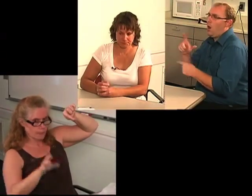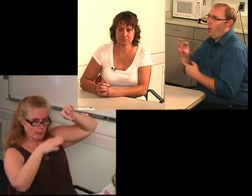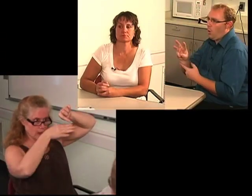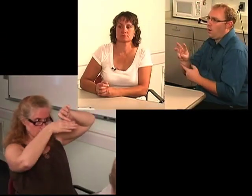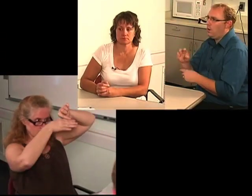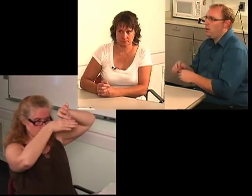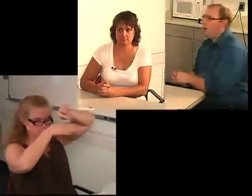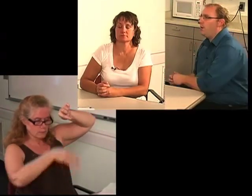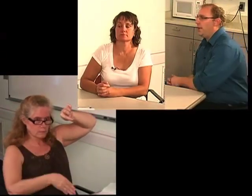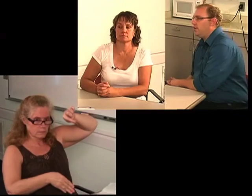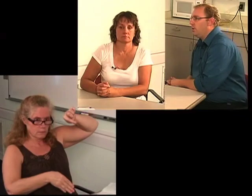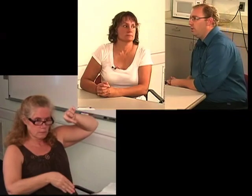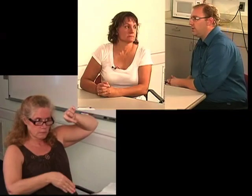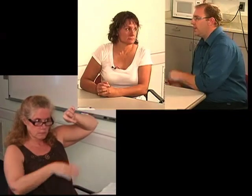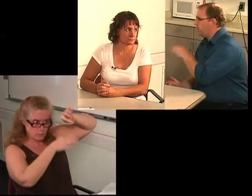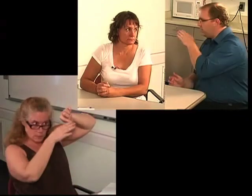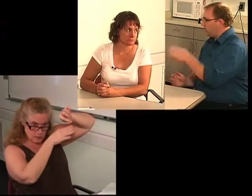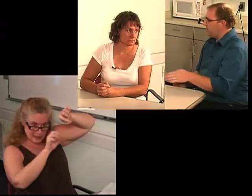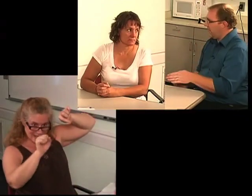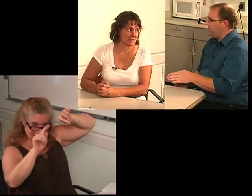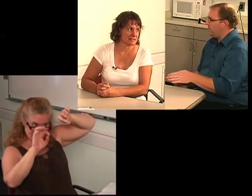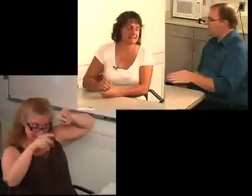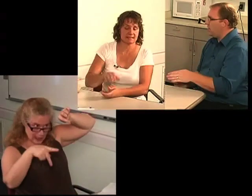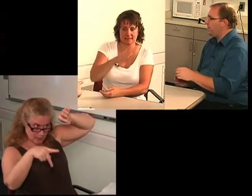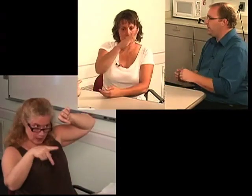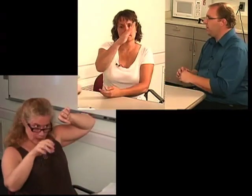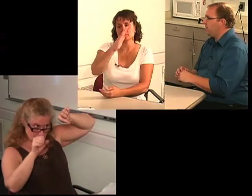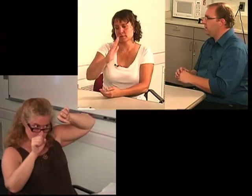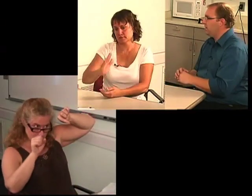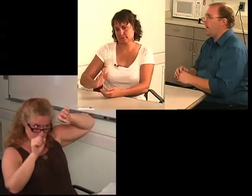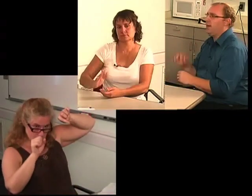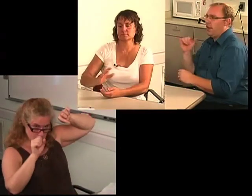I: Okay, so it just goes down? The slope is down?